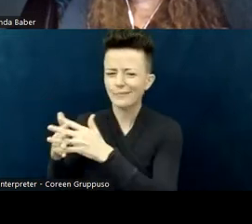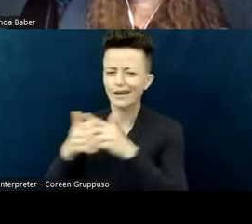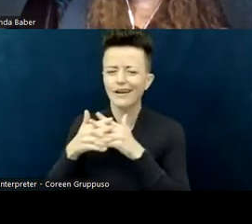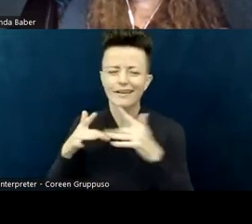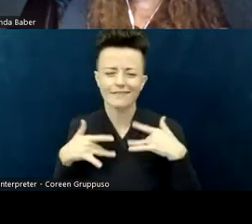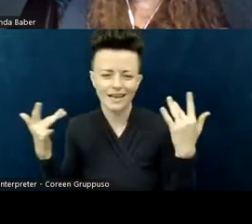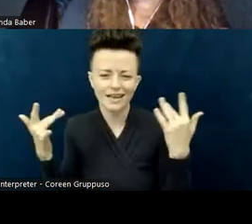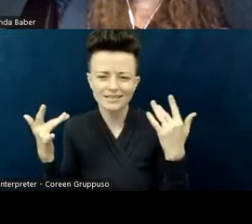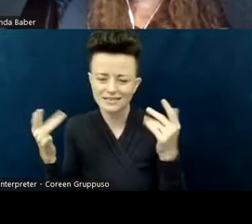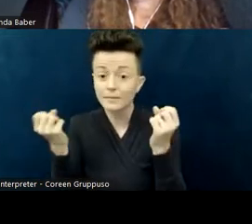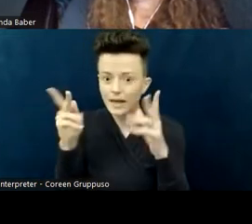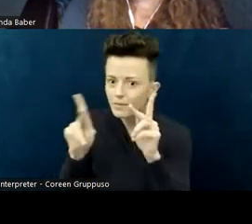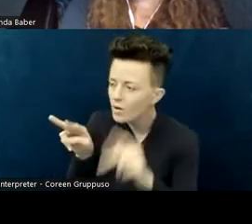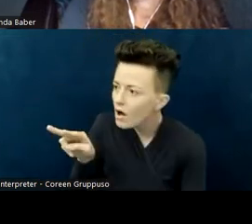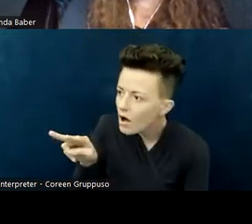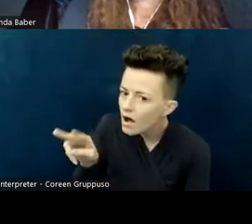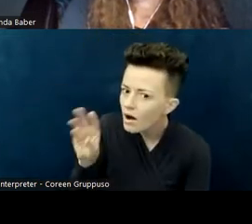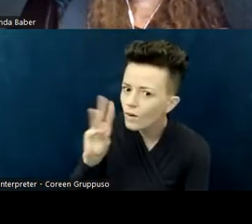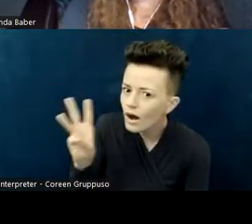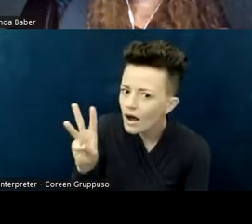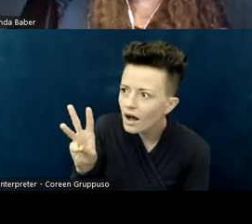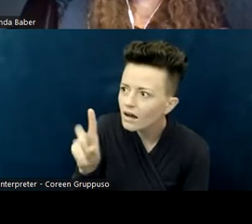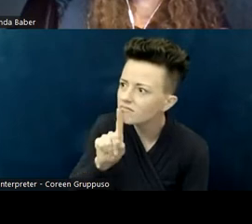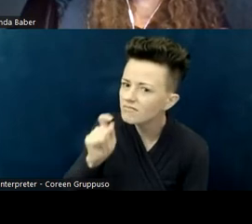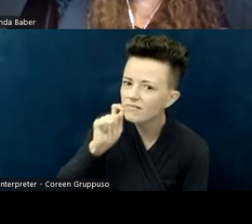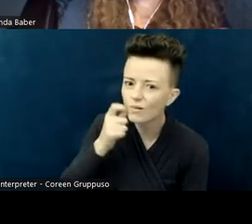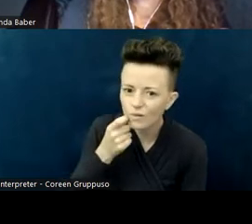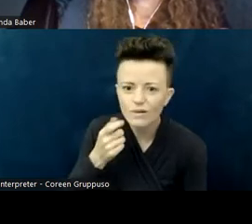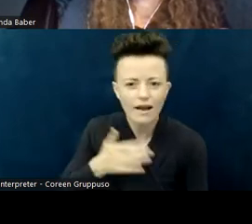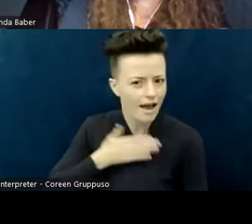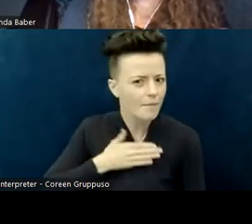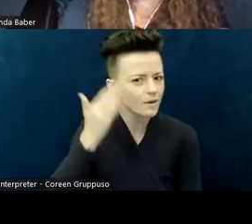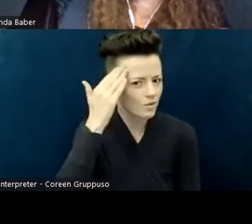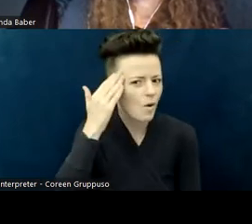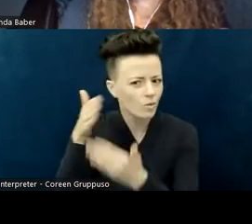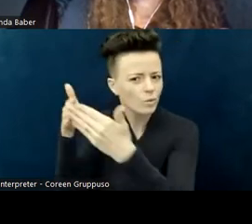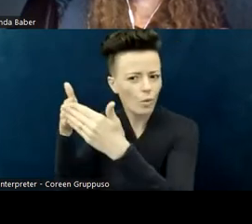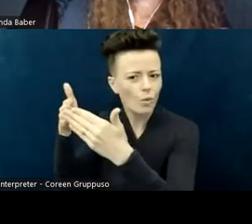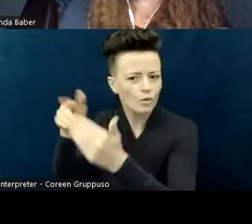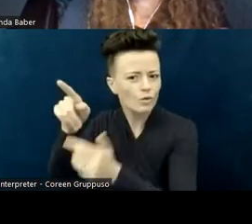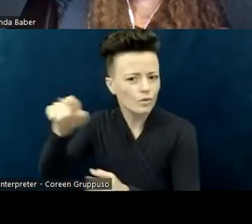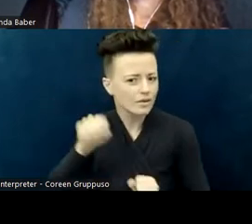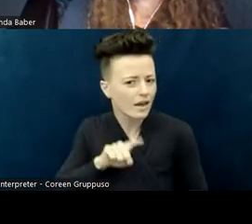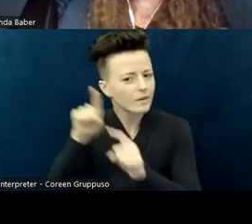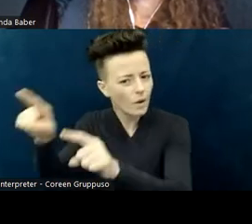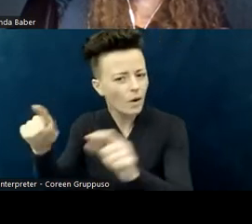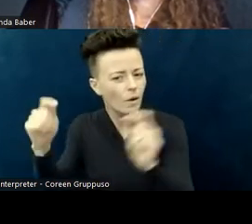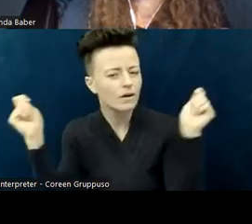They said, "I'll be back if I need it"; they were happy to know that that was there. One church that has implemented this